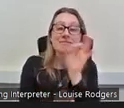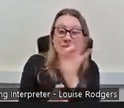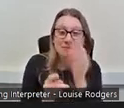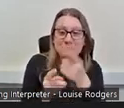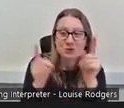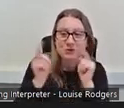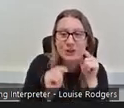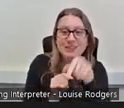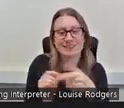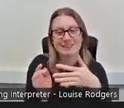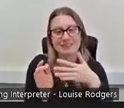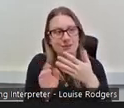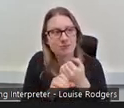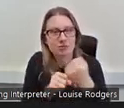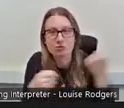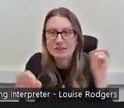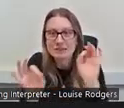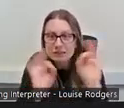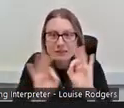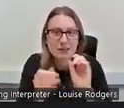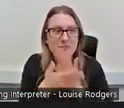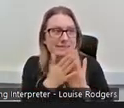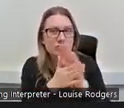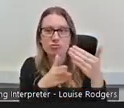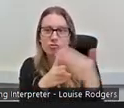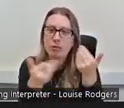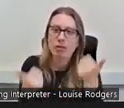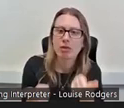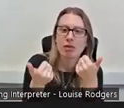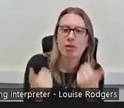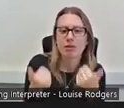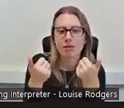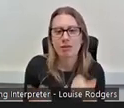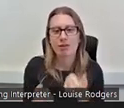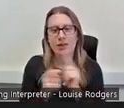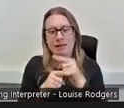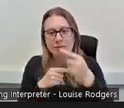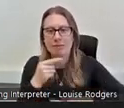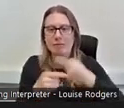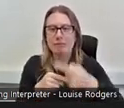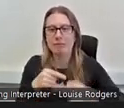you won't have a good job, you know, and that cycle of poverty continues. So there was a lot of